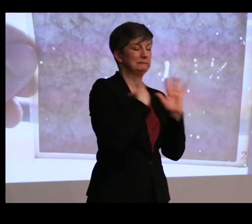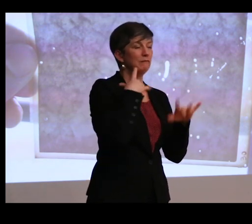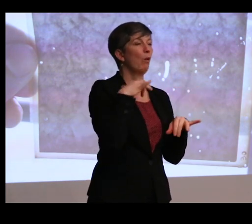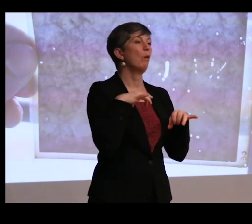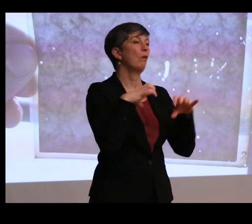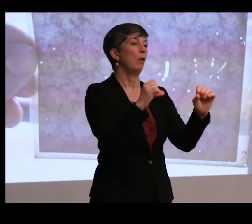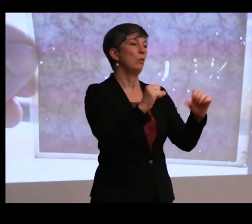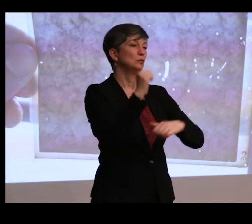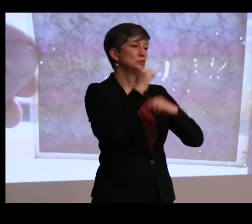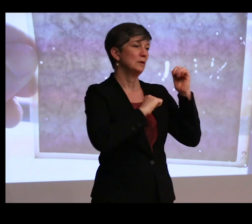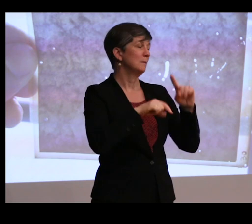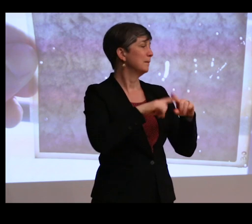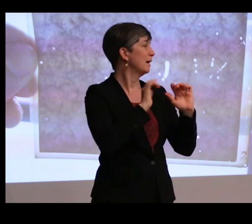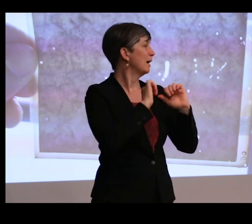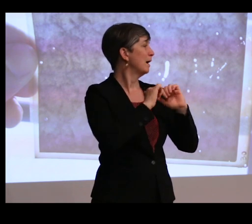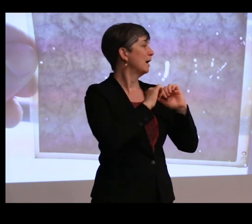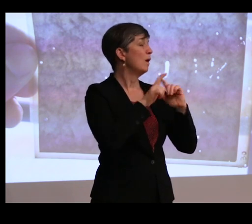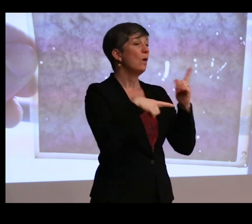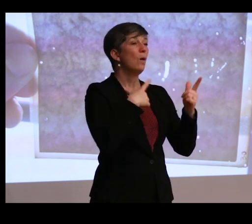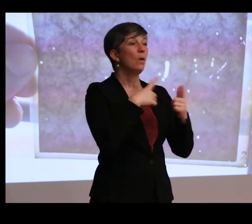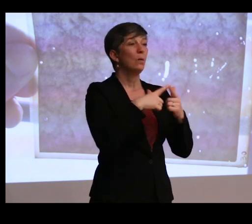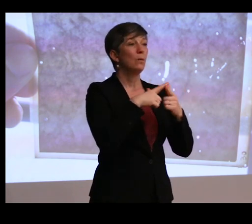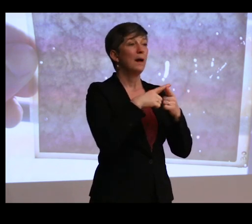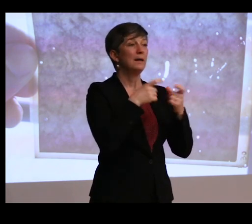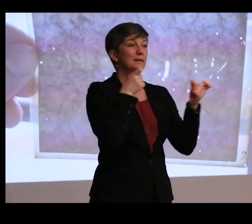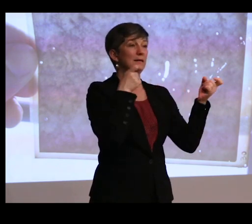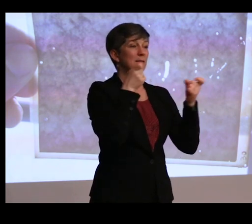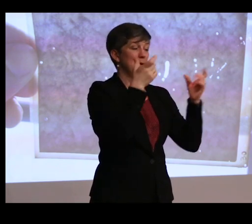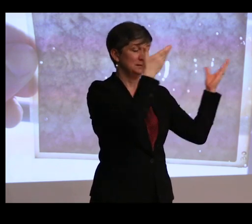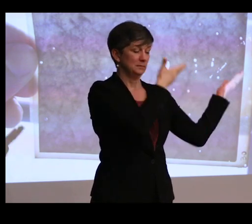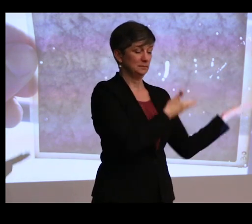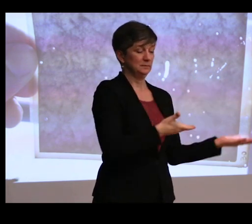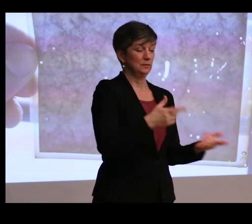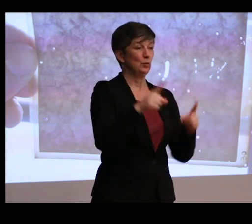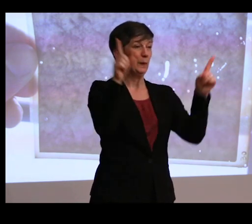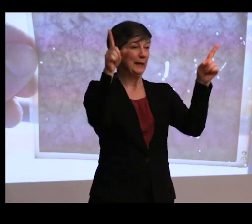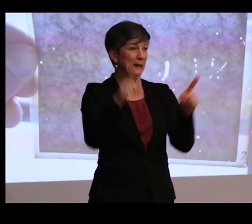How did things change when the management passed on to Indian hands?